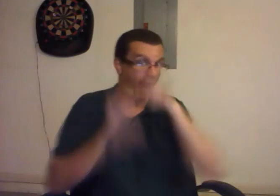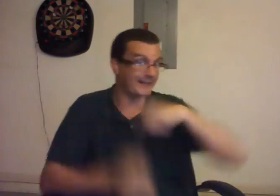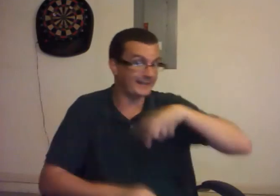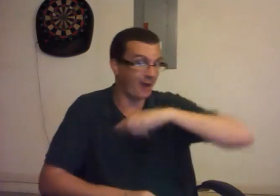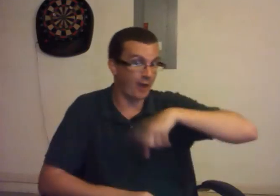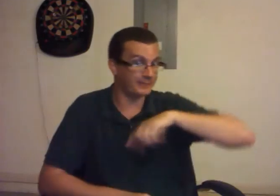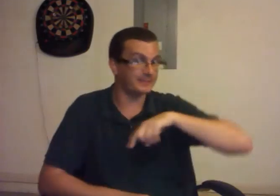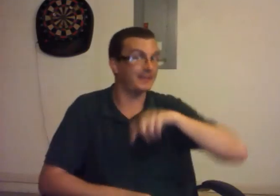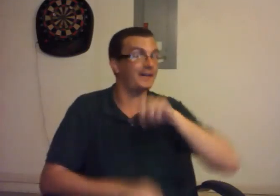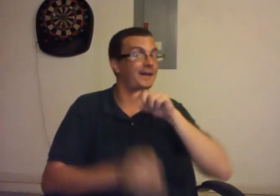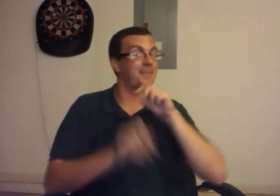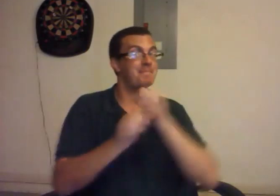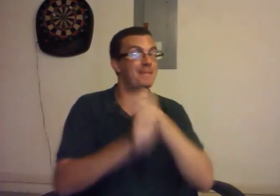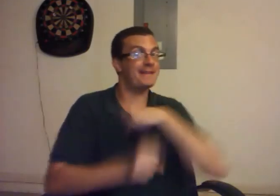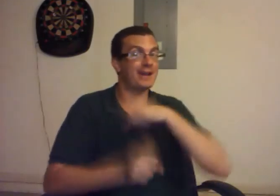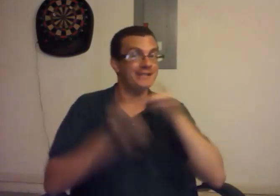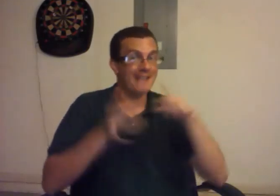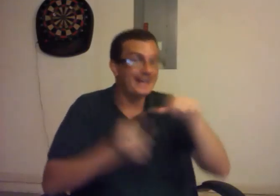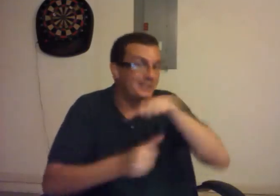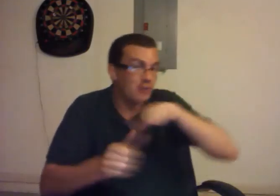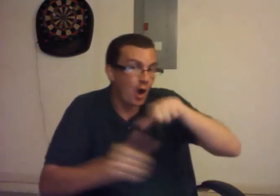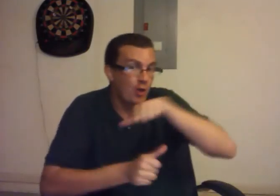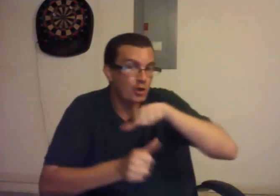distracting the rest of us, making us hate each other,